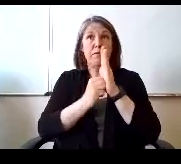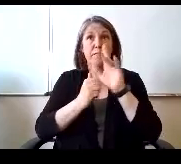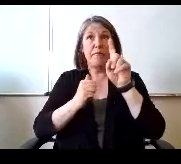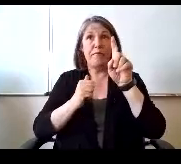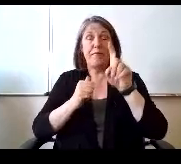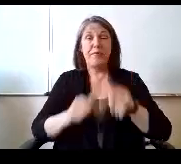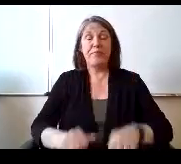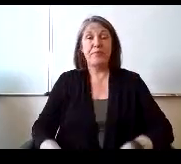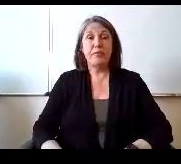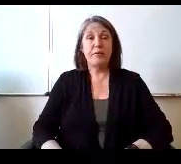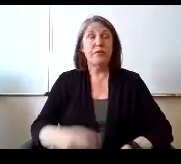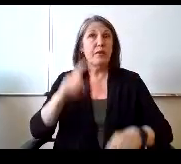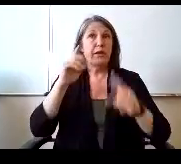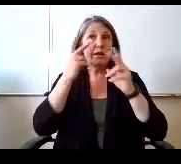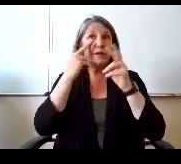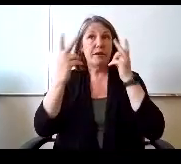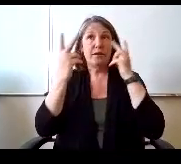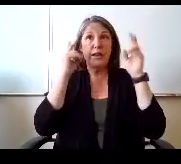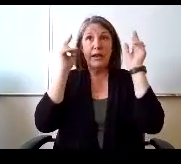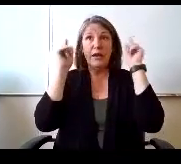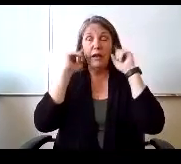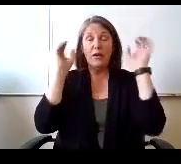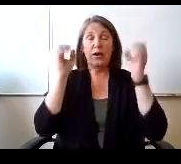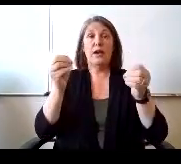Seeing and hearing none. Are there any items to be added to the agenda?